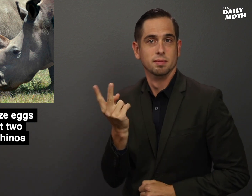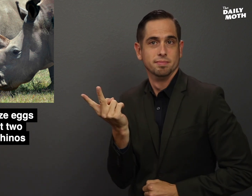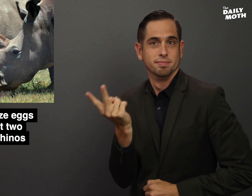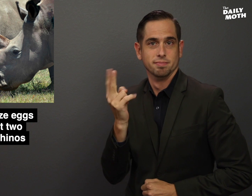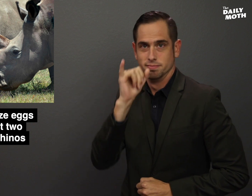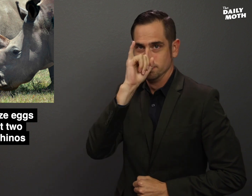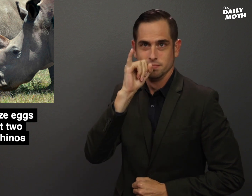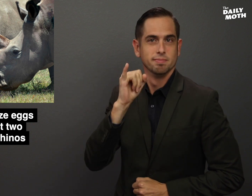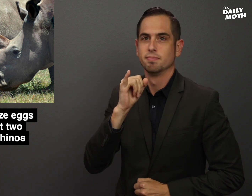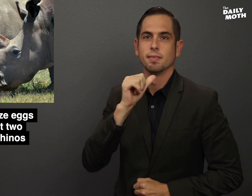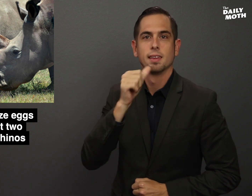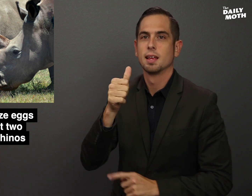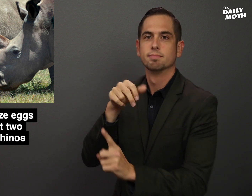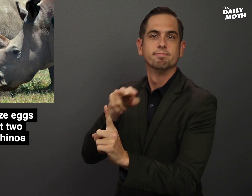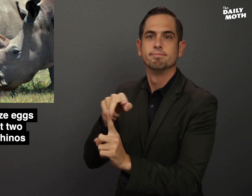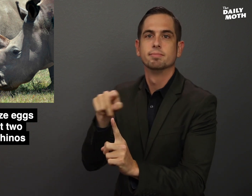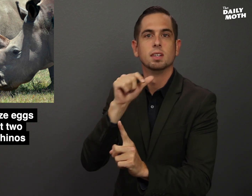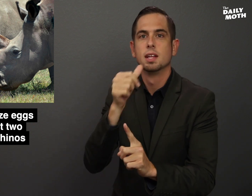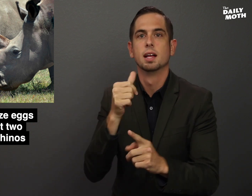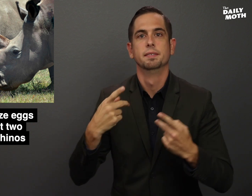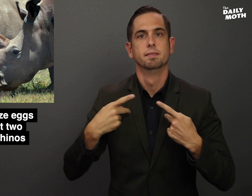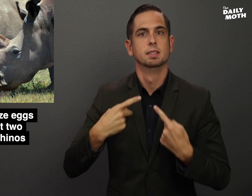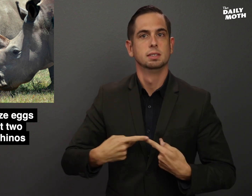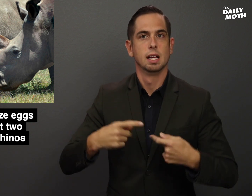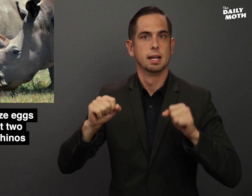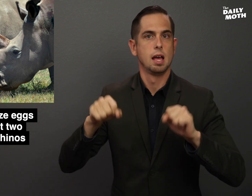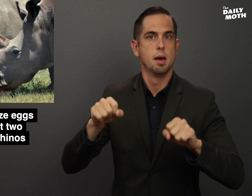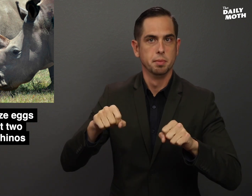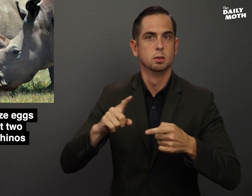The two are not considered physically capable of